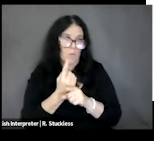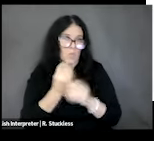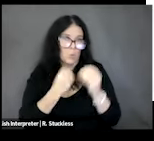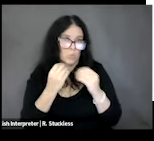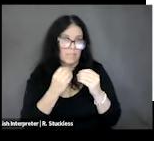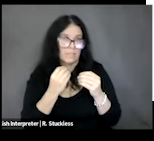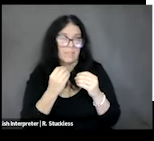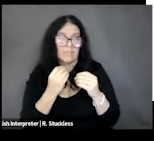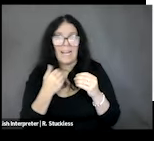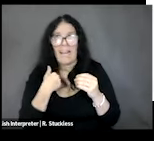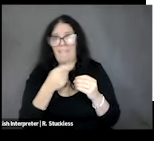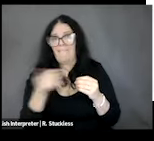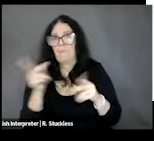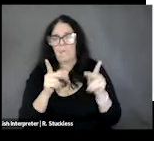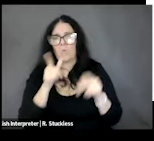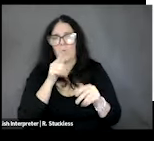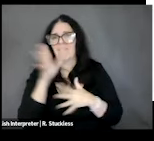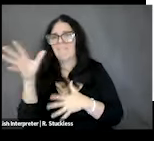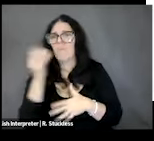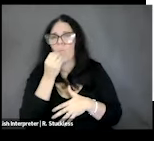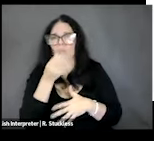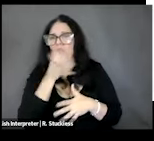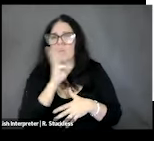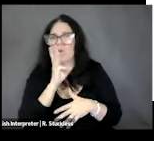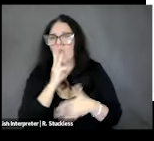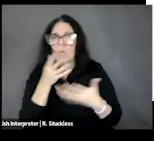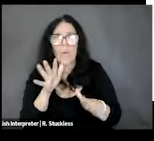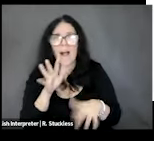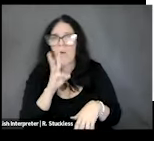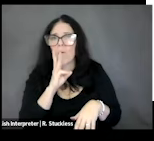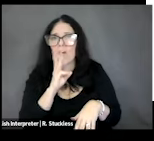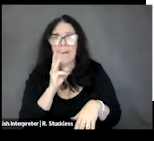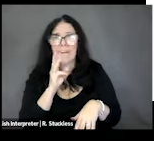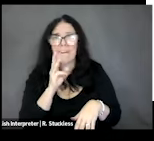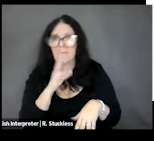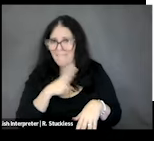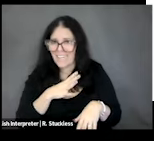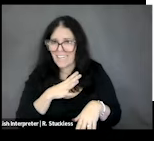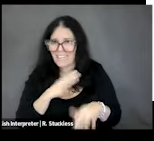there are people who do not like to drink water all day every day, and that's okay. Milk can be